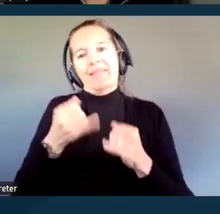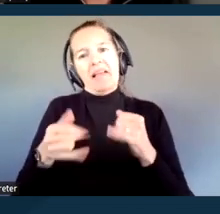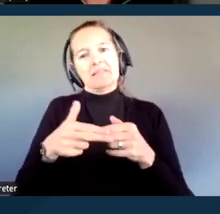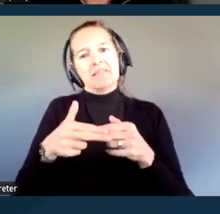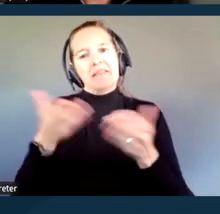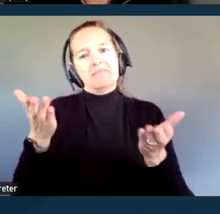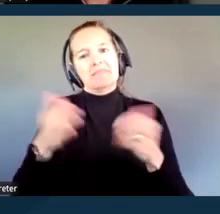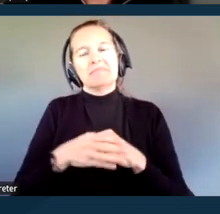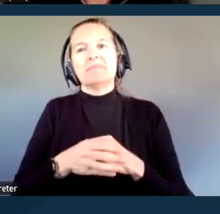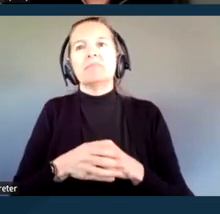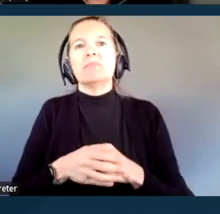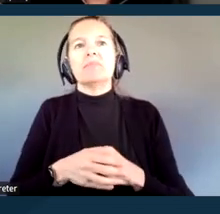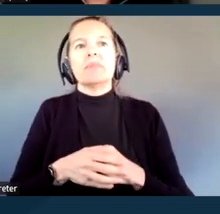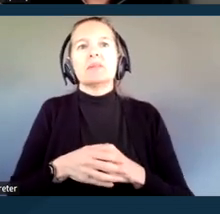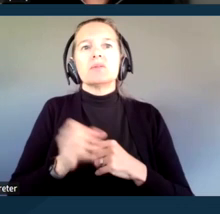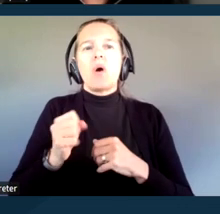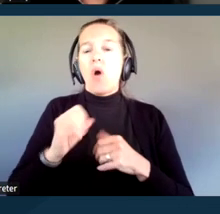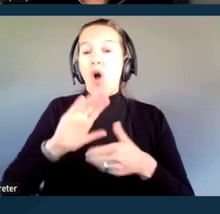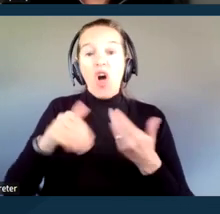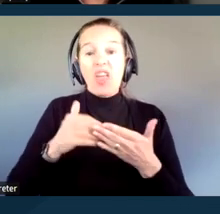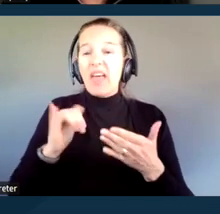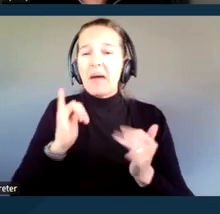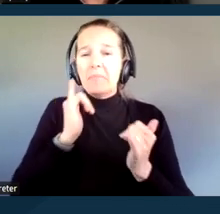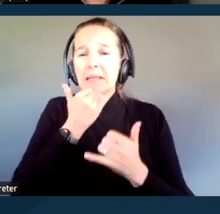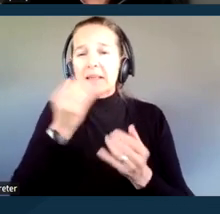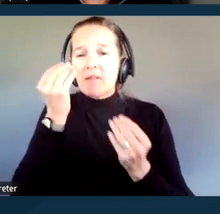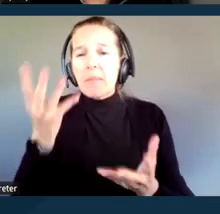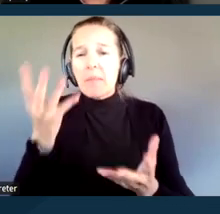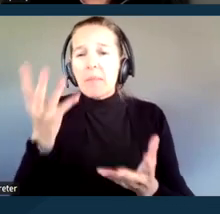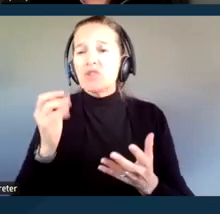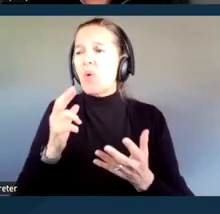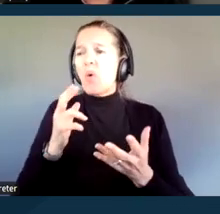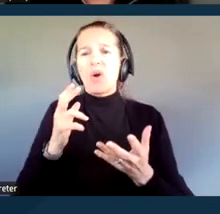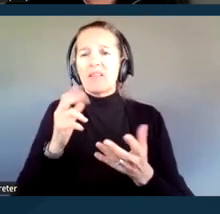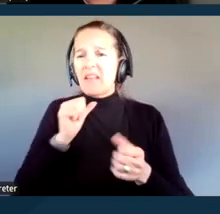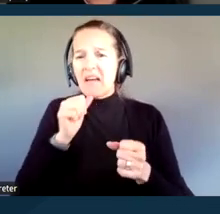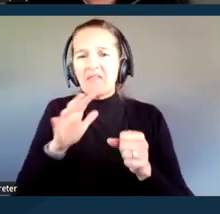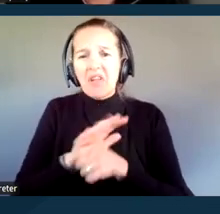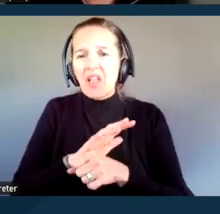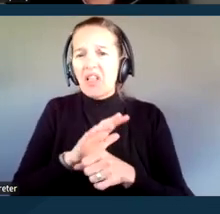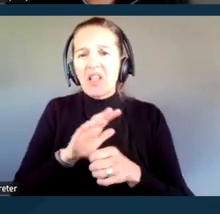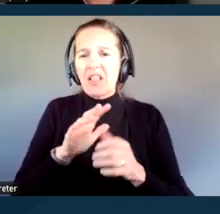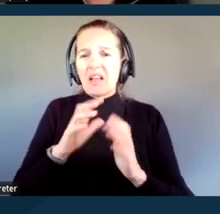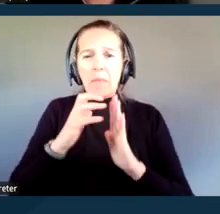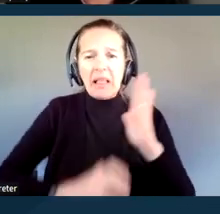The result of all of this misinformation or incomplete information is the process that highly disfavors people with disabilities.